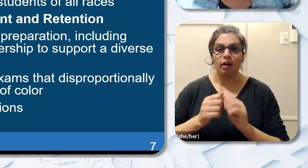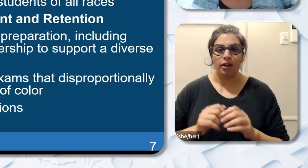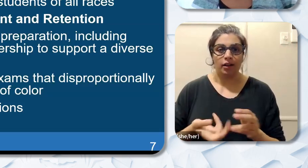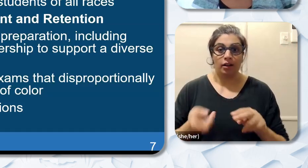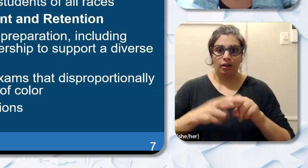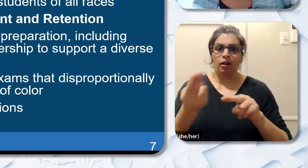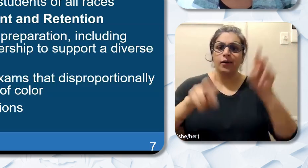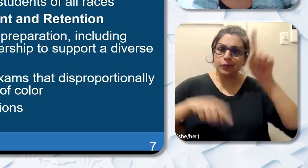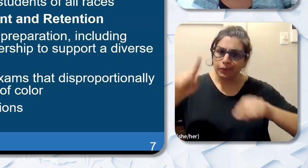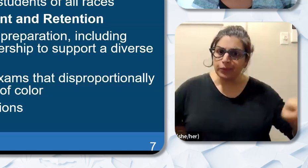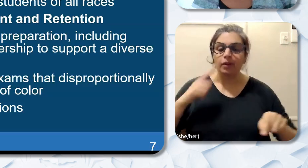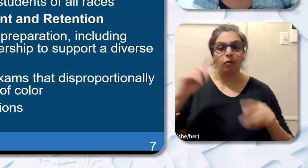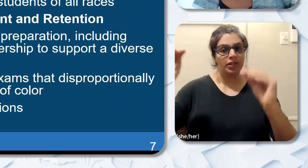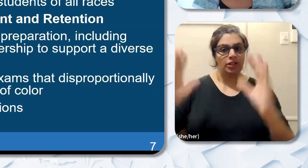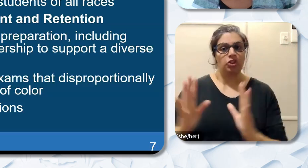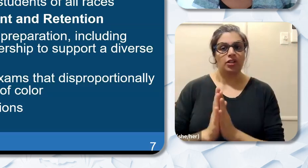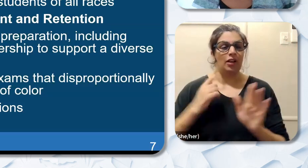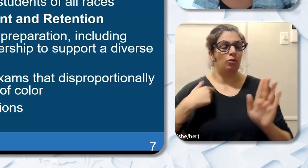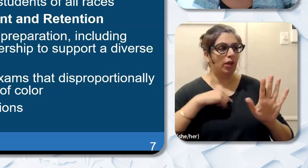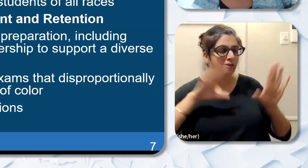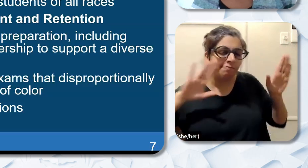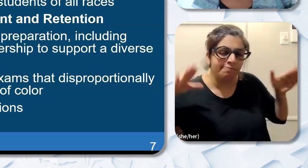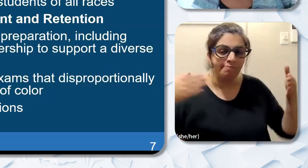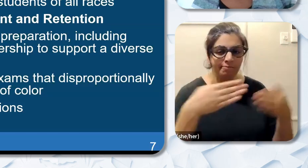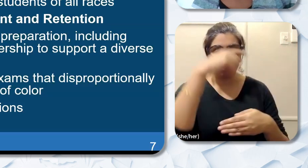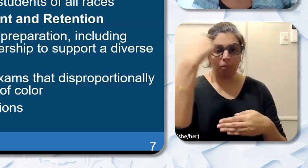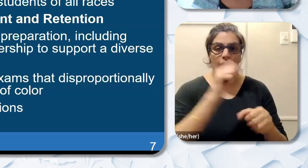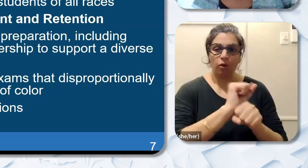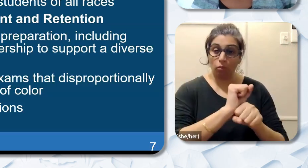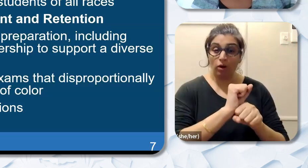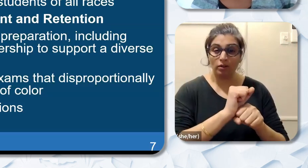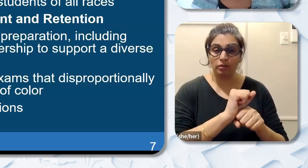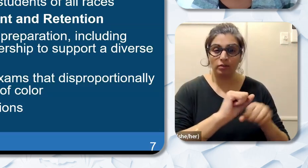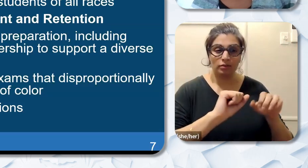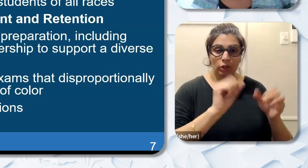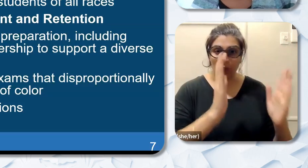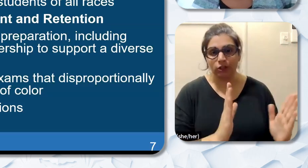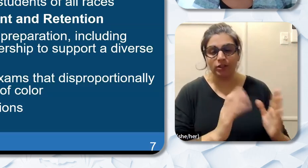work together to center and cultivate the Black Work force to strengthen P-3 Alignment for our